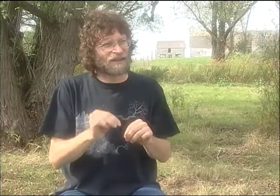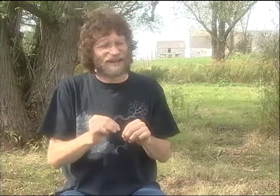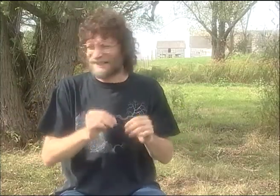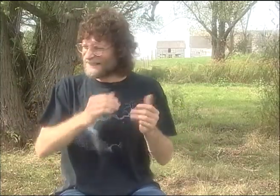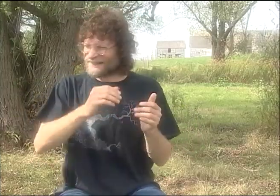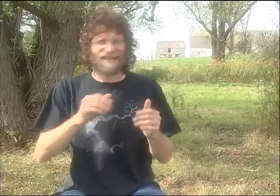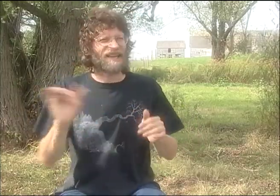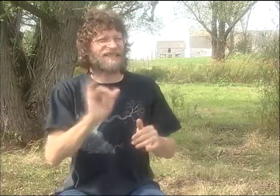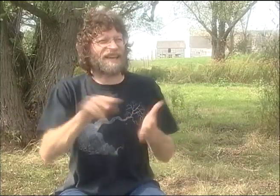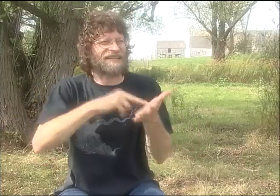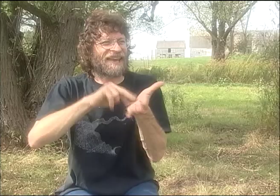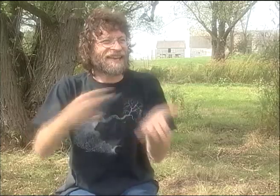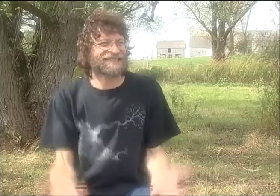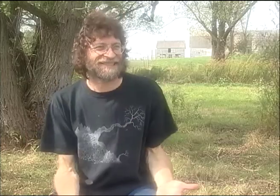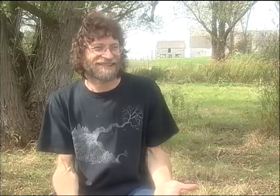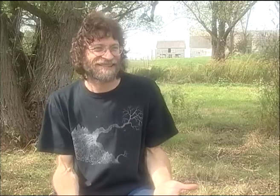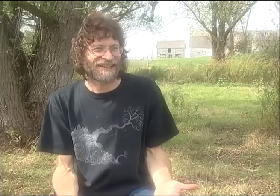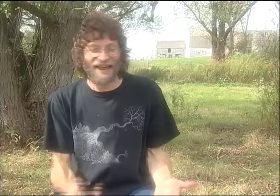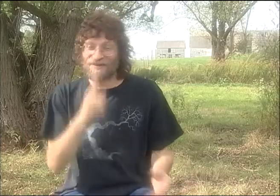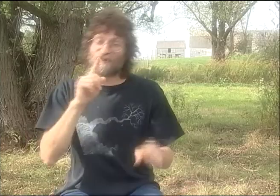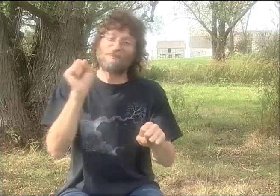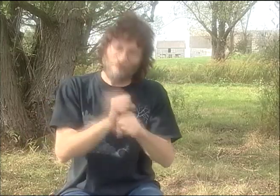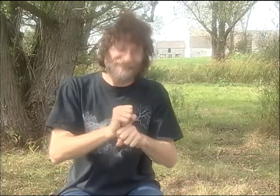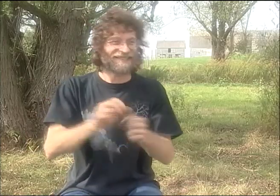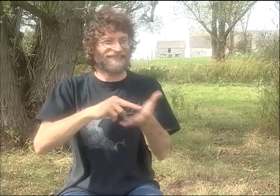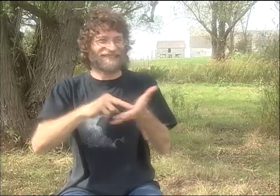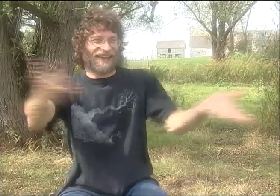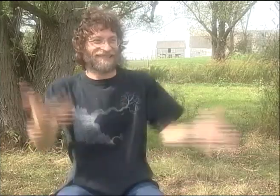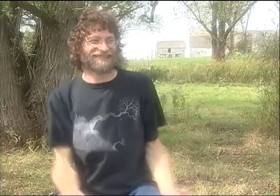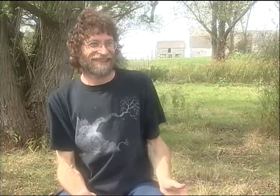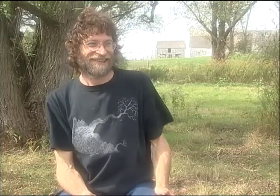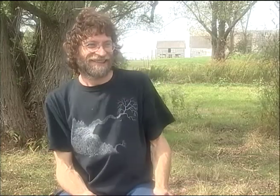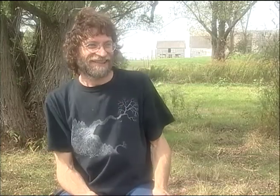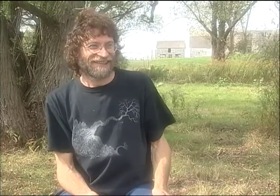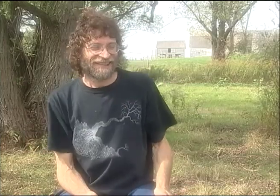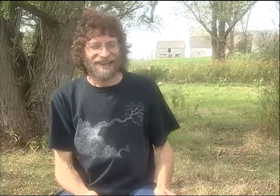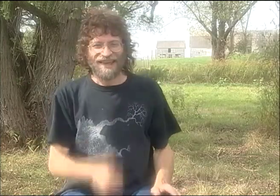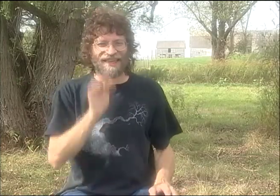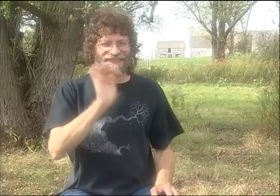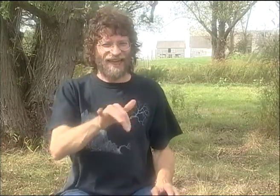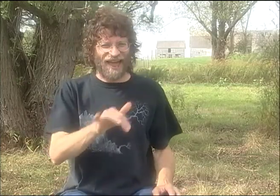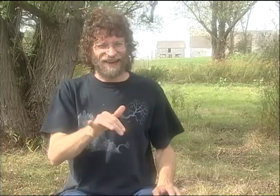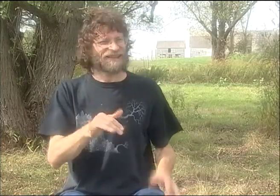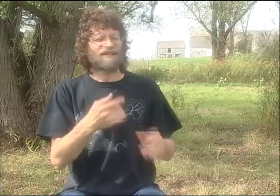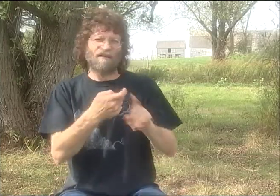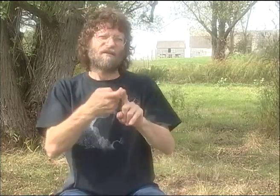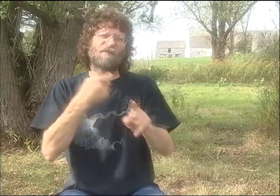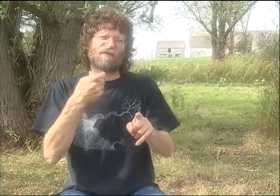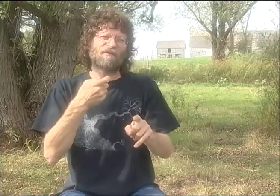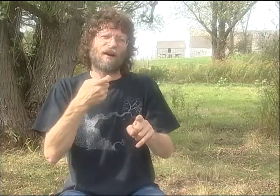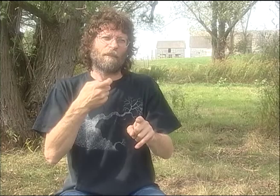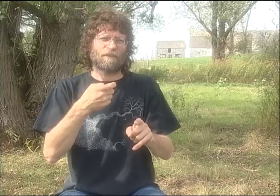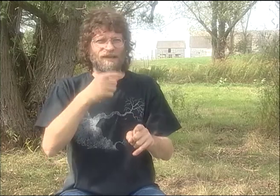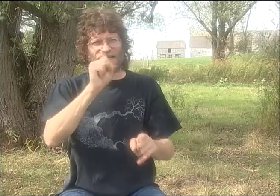THE THERMOSTAT BEING RAISED-- AND THE DOG REACTING AND GETTING HOTTER AND HOTTER. AND PETER DOES THIS BY DANCE MOVEMENT, IN A SENSE.